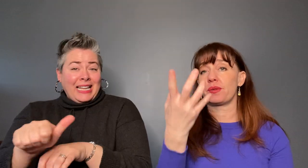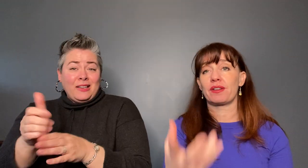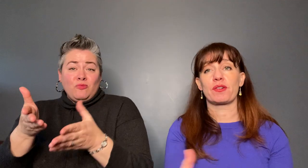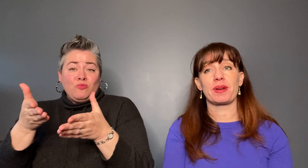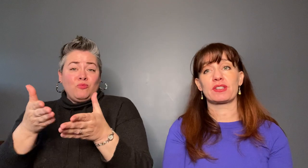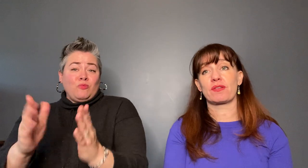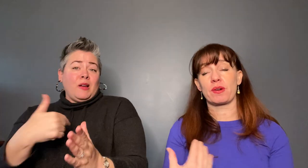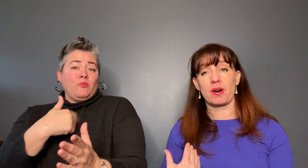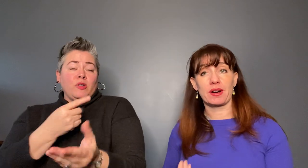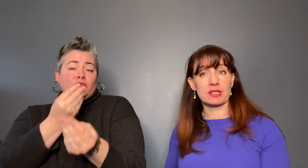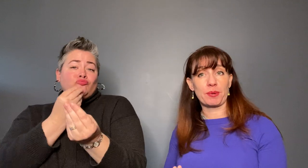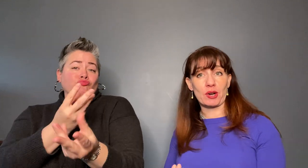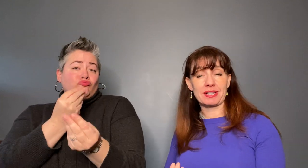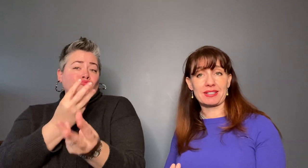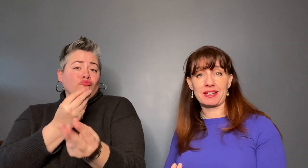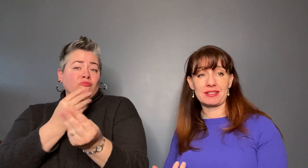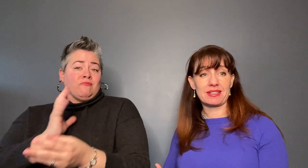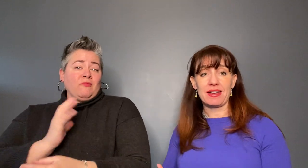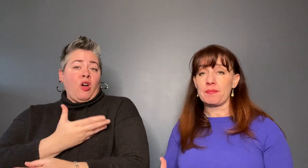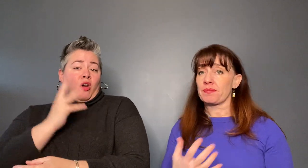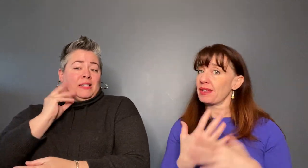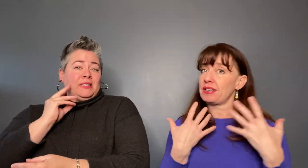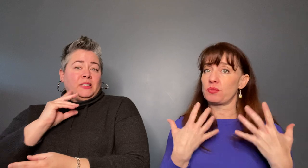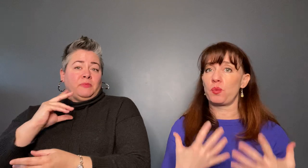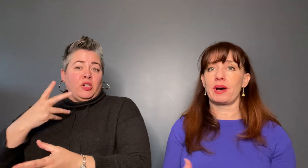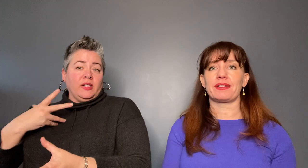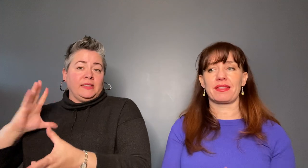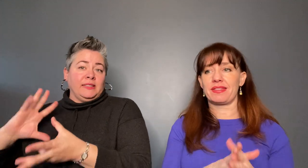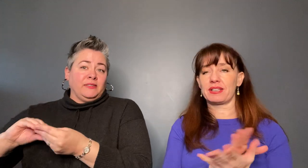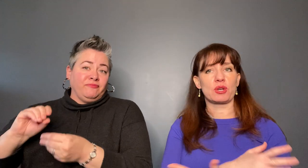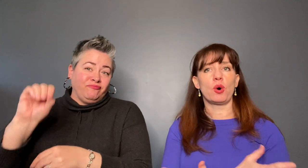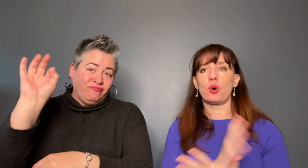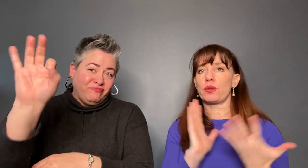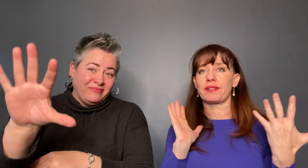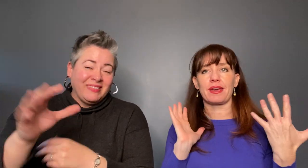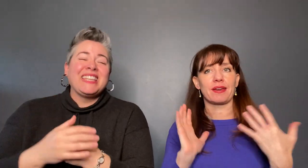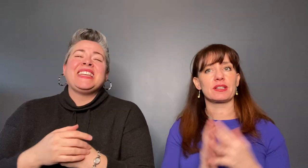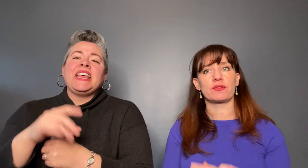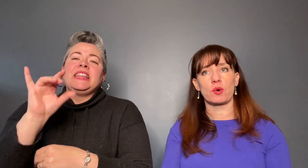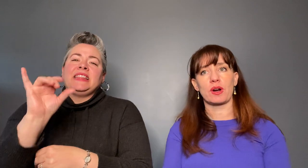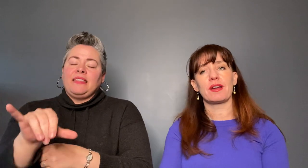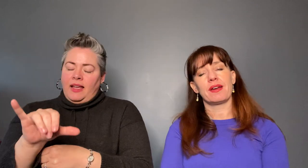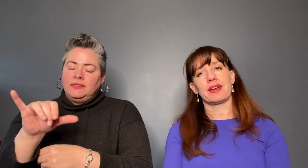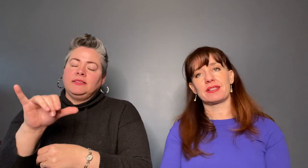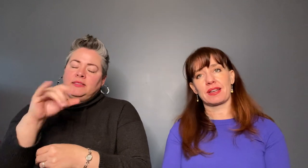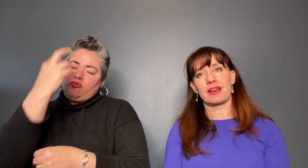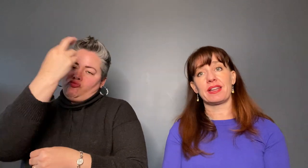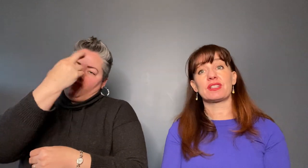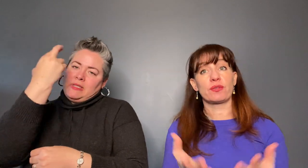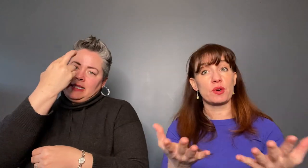information from our experiences. This is what this whole thing is for: you!